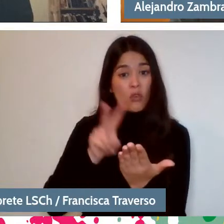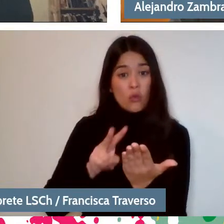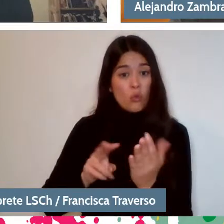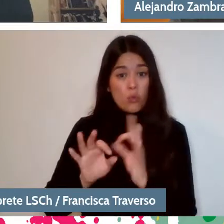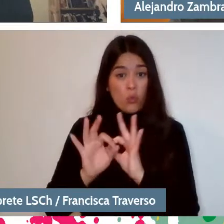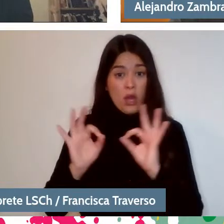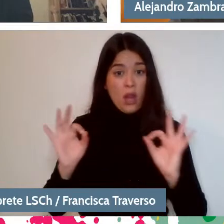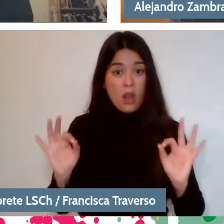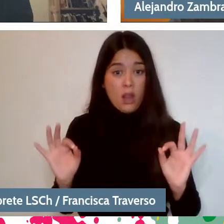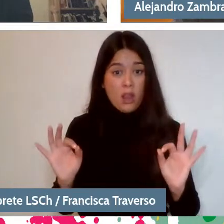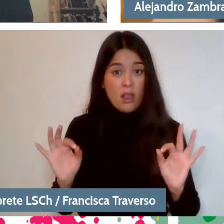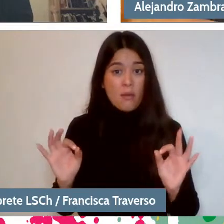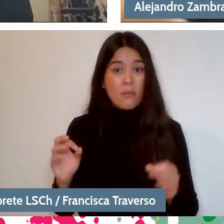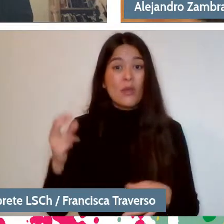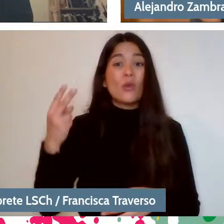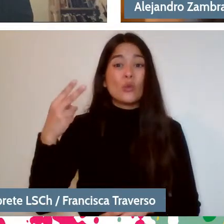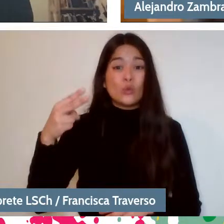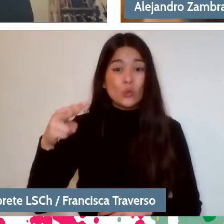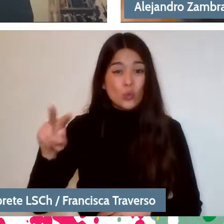her influence